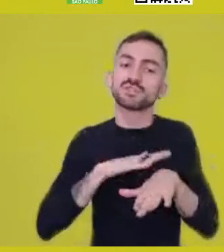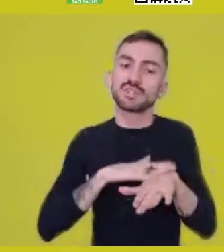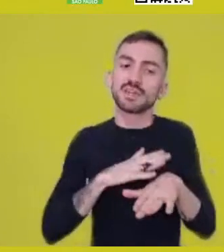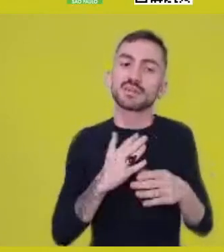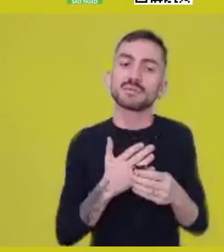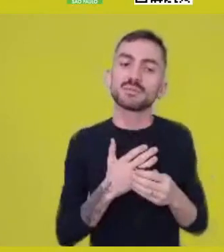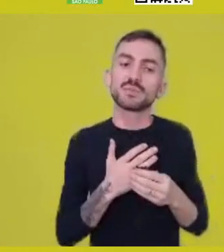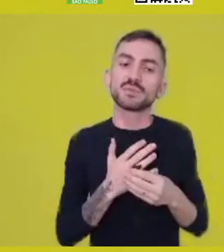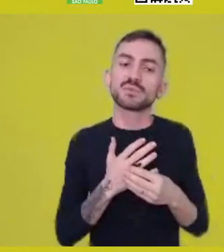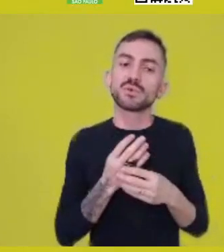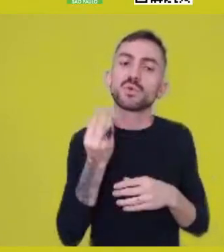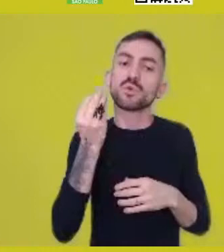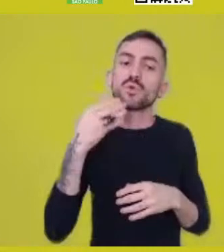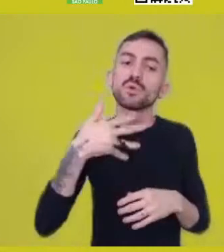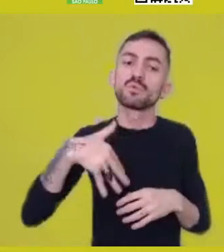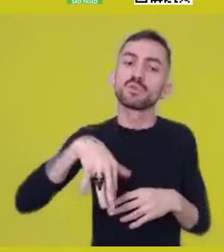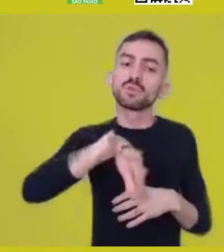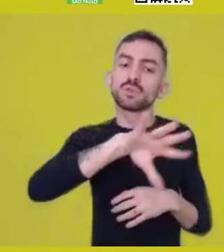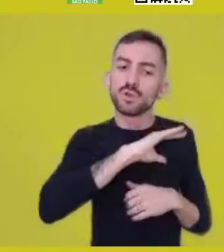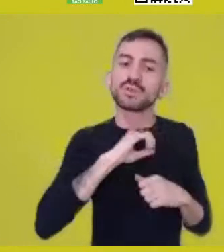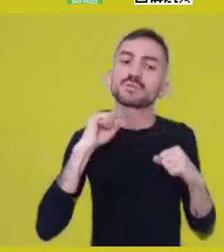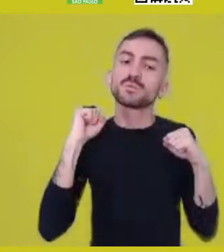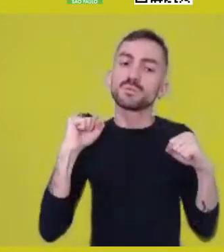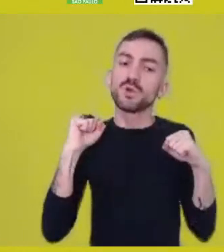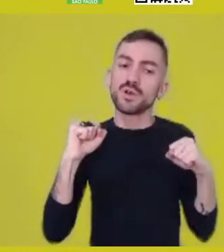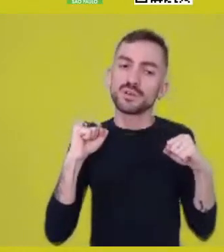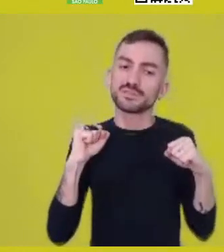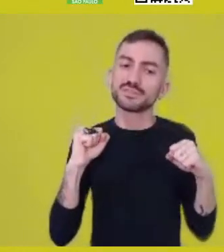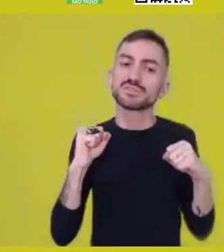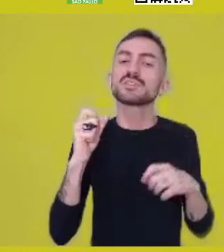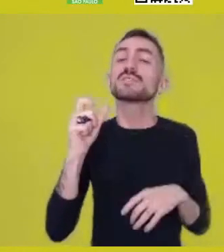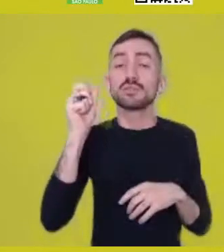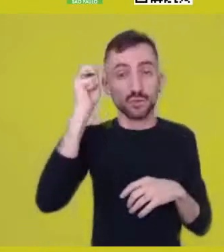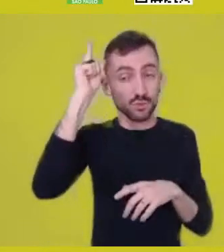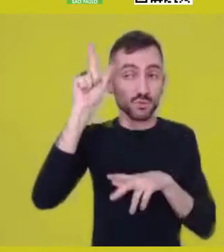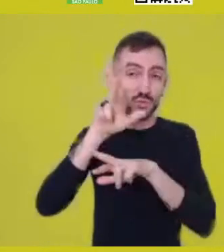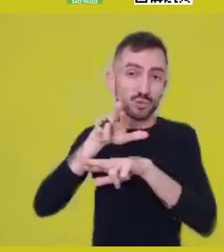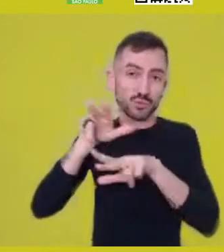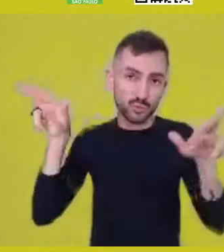we can have with these cultures and with these references.